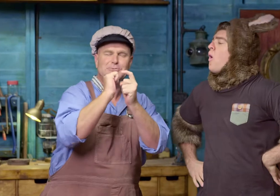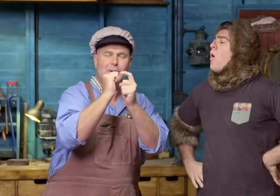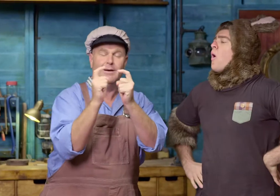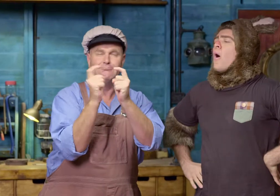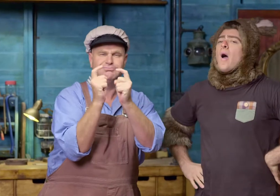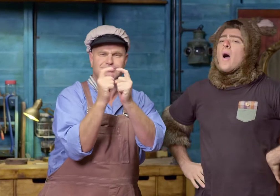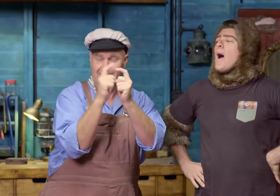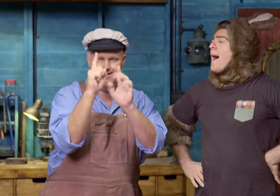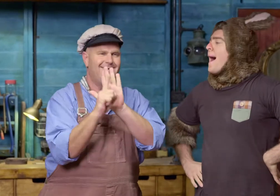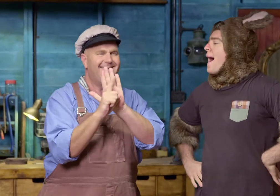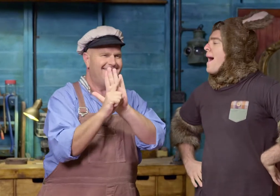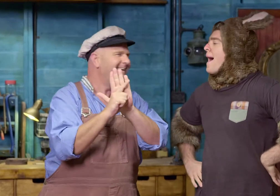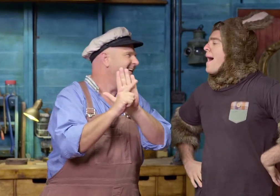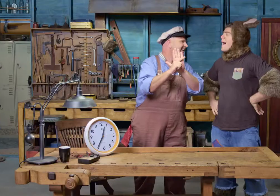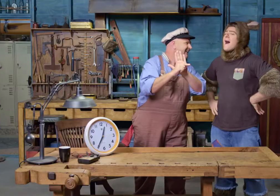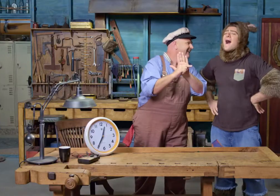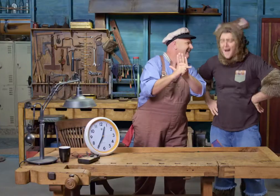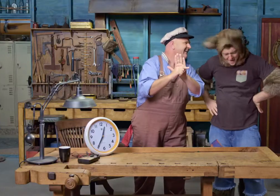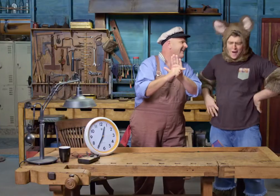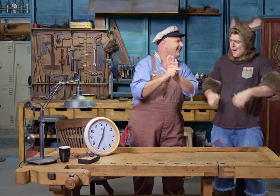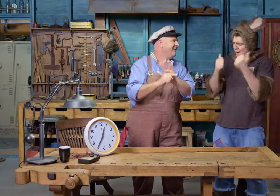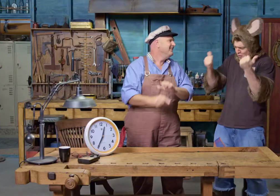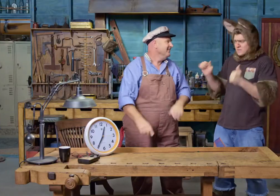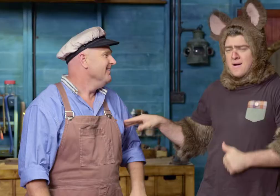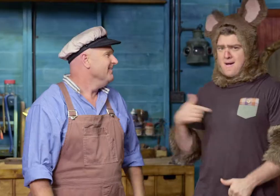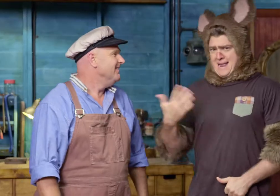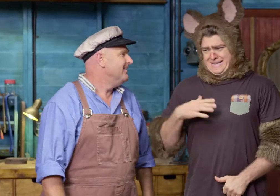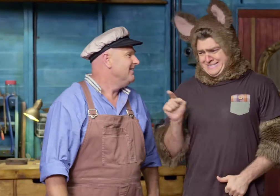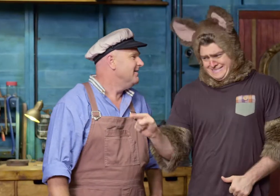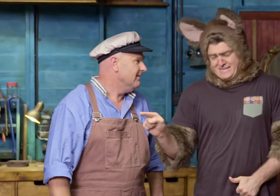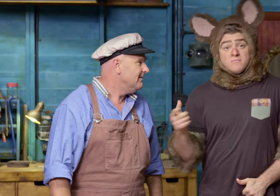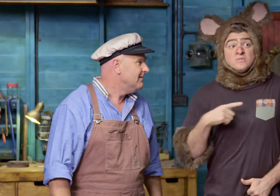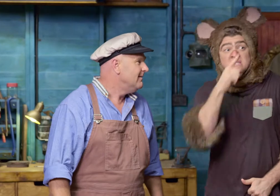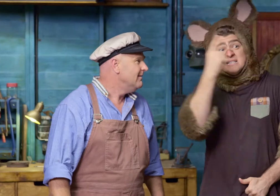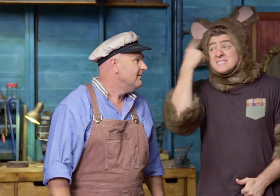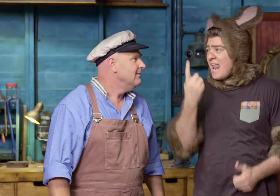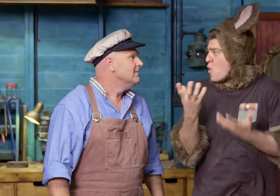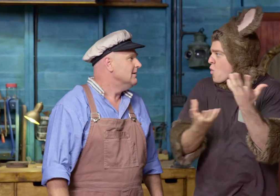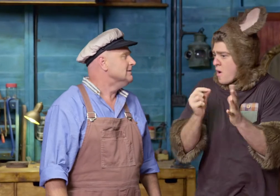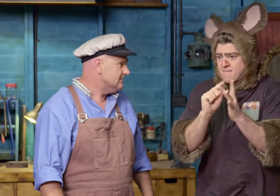So I cleaned them up and now the clock is ticking! Oh, good - I need this clock,